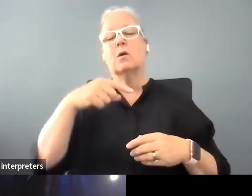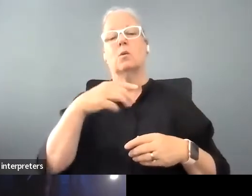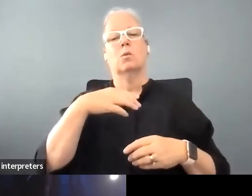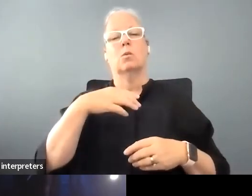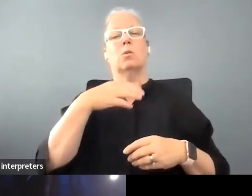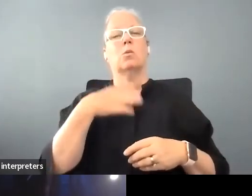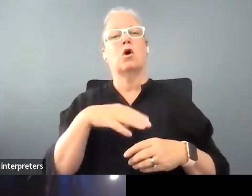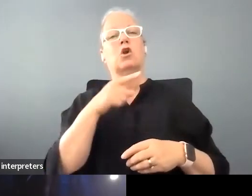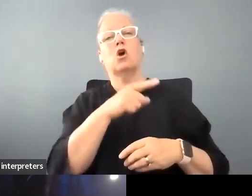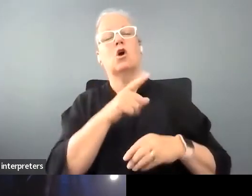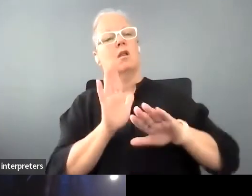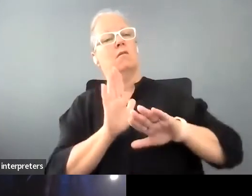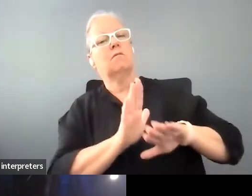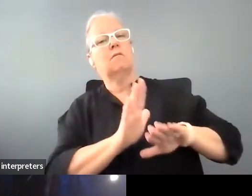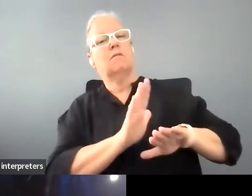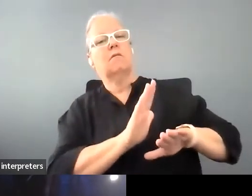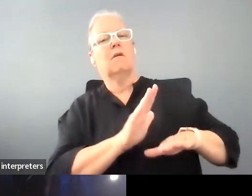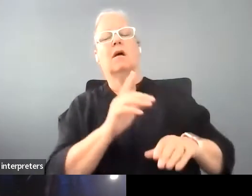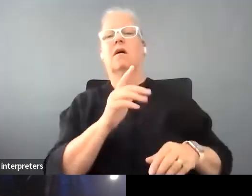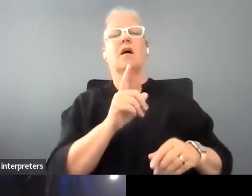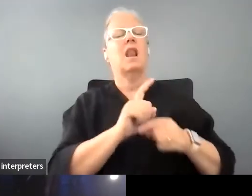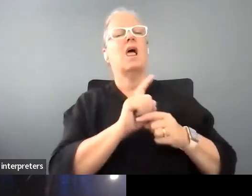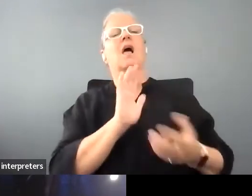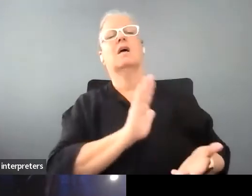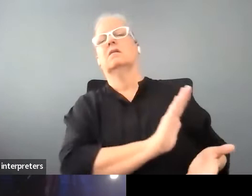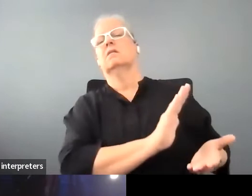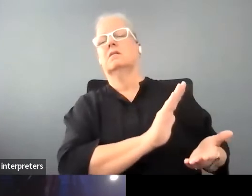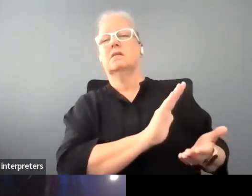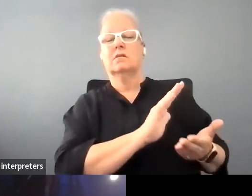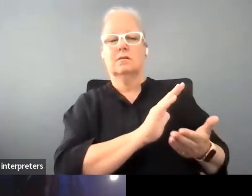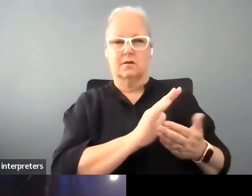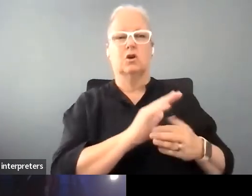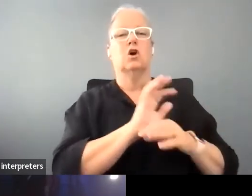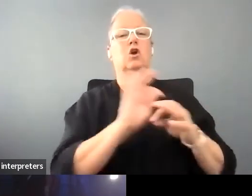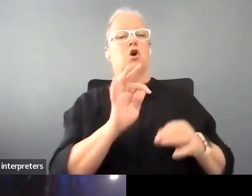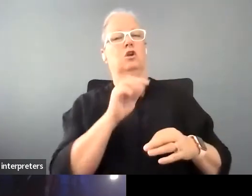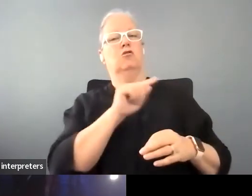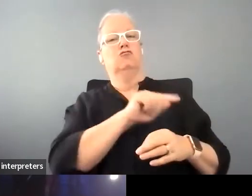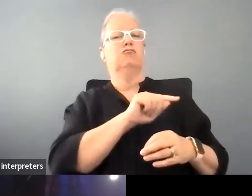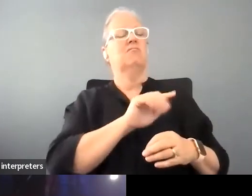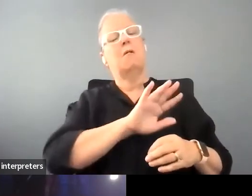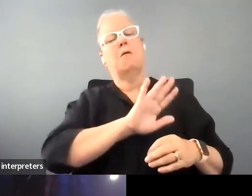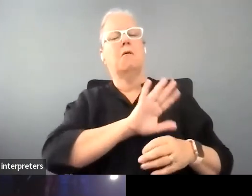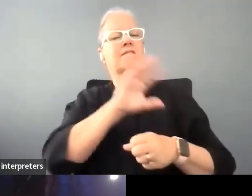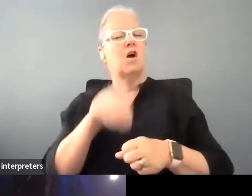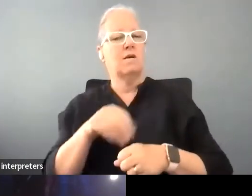in some ways and not not have her engaged but she wasn't gonna be part of that